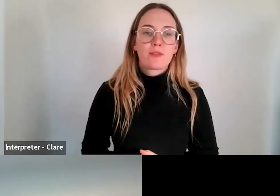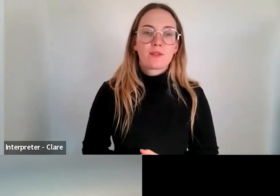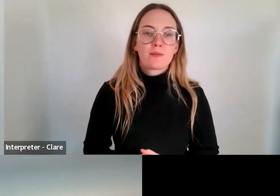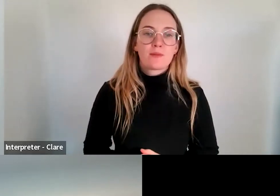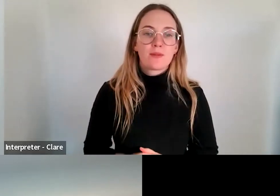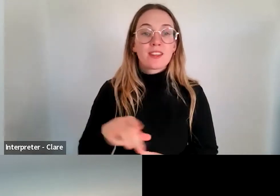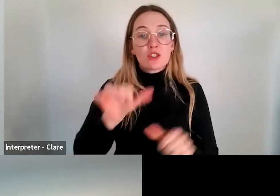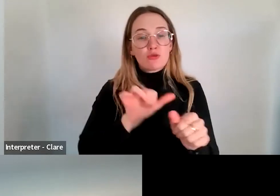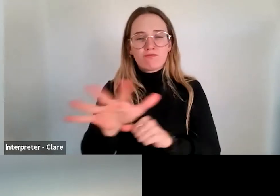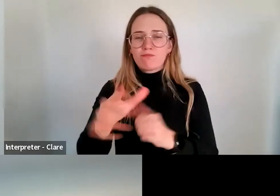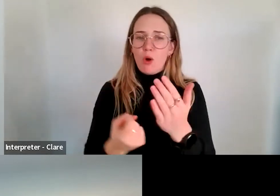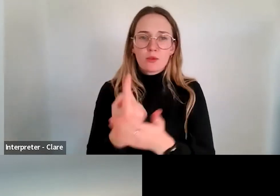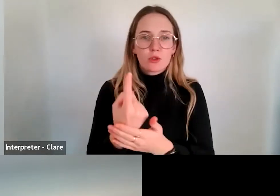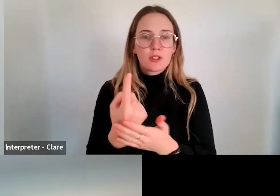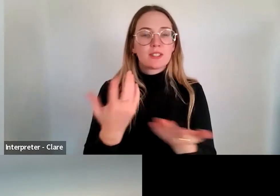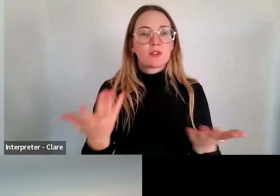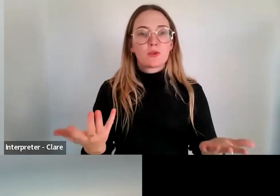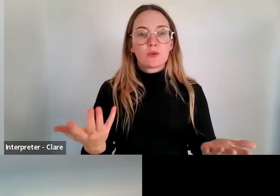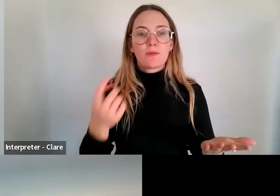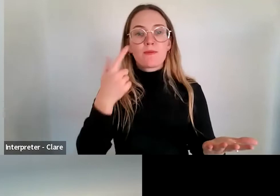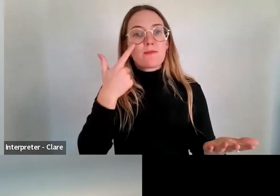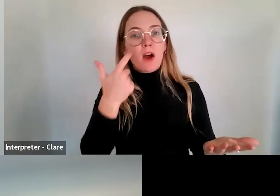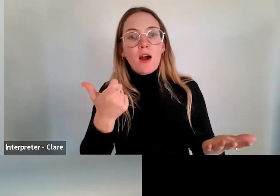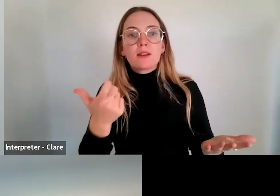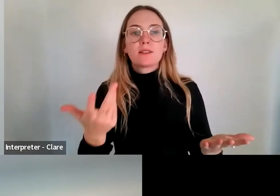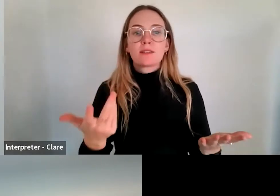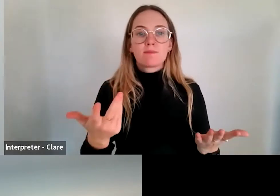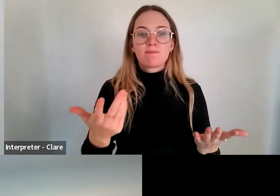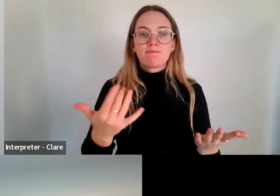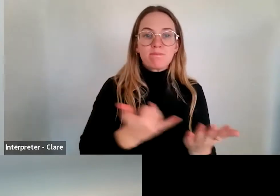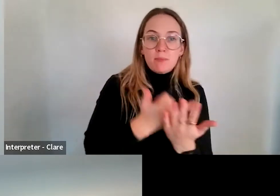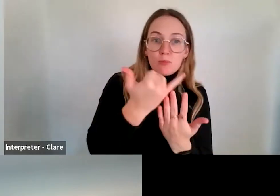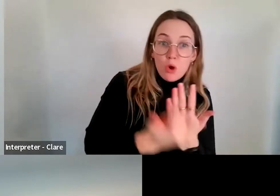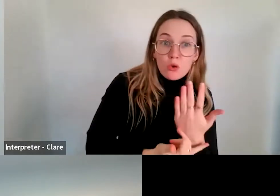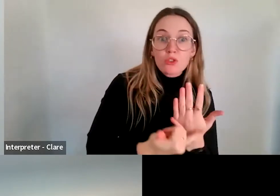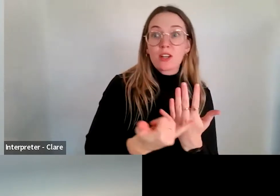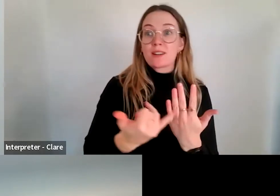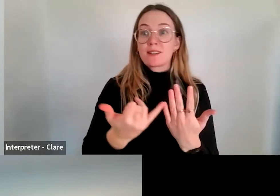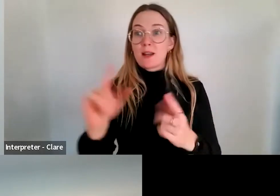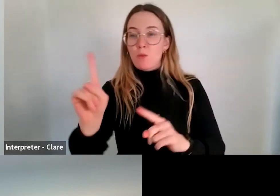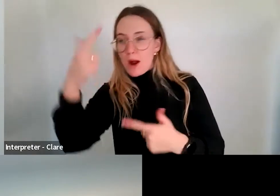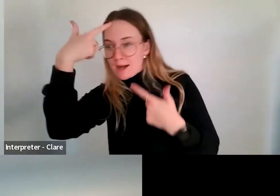opportunity to find projects and initiatives and opportunities that will